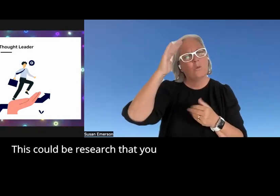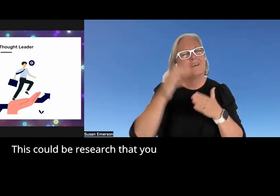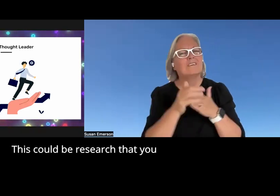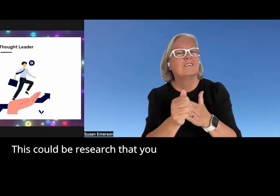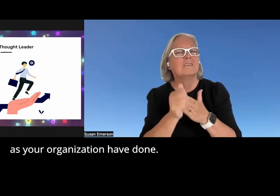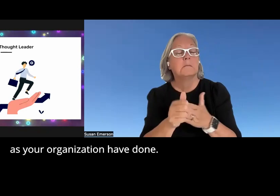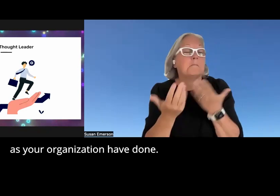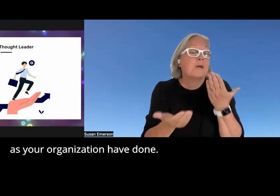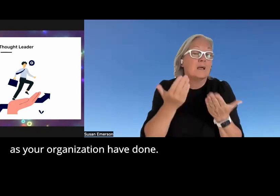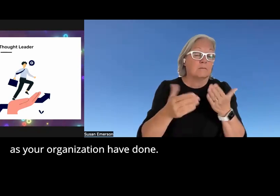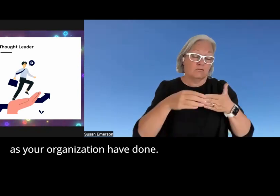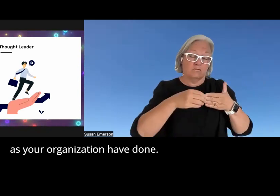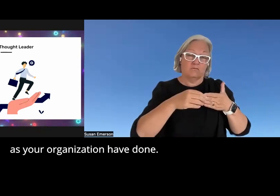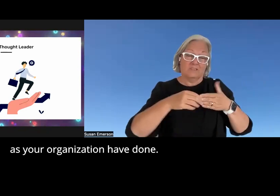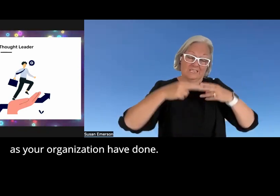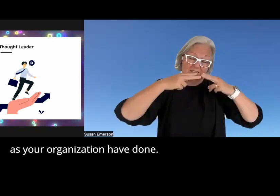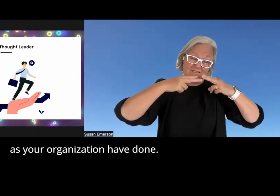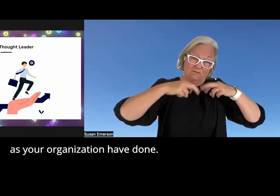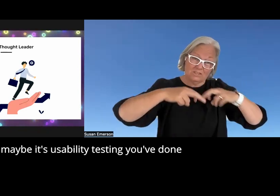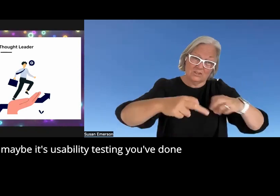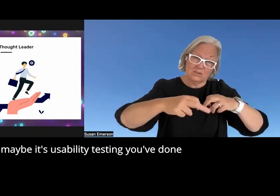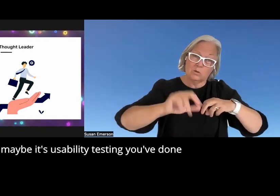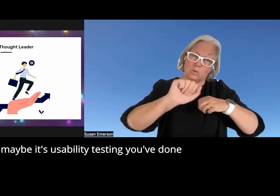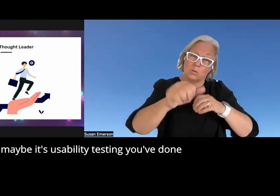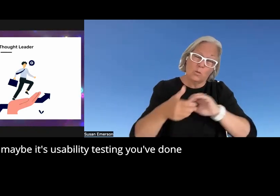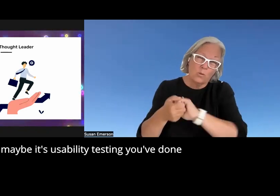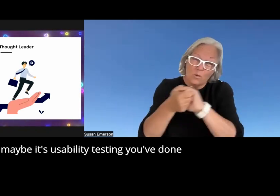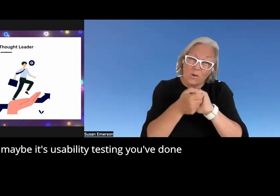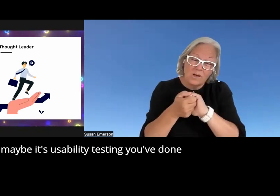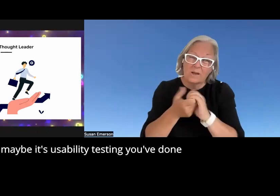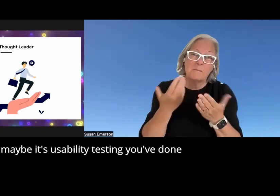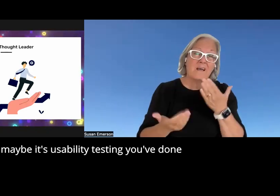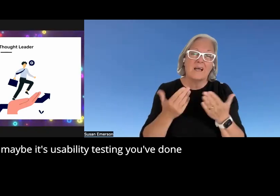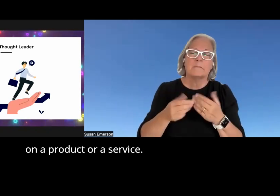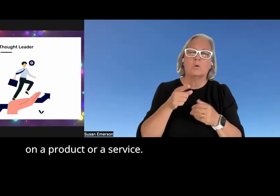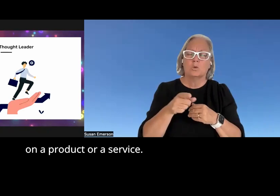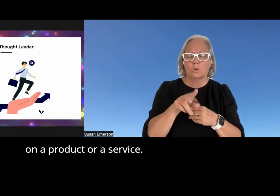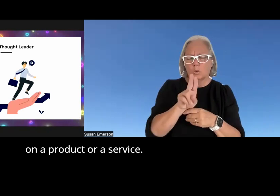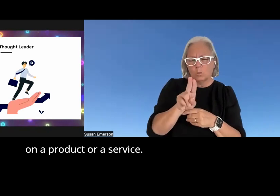that you as your organization have done so maybe it's usability testing you've done on a product or